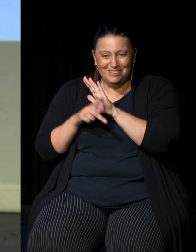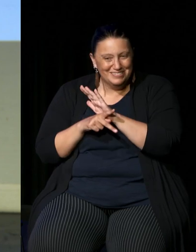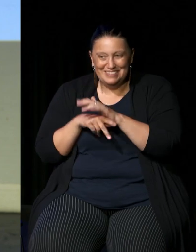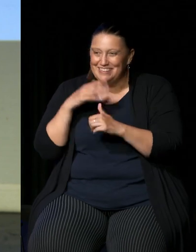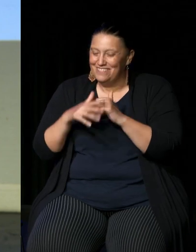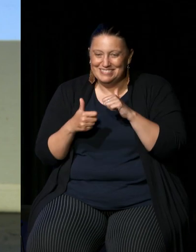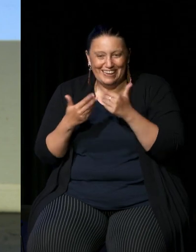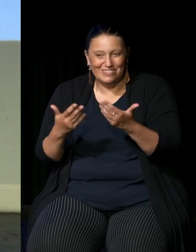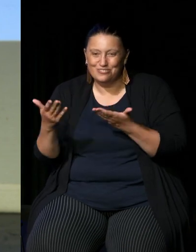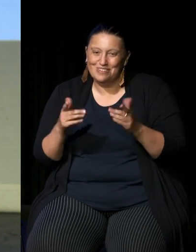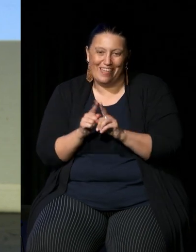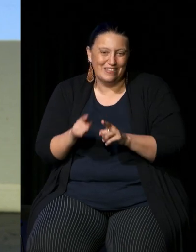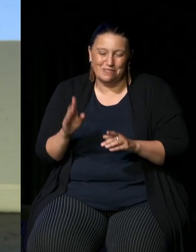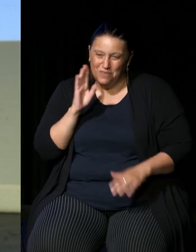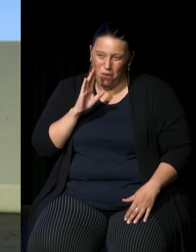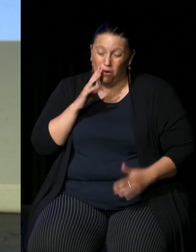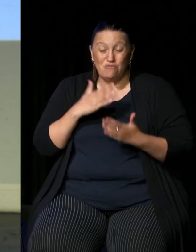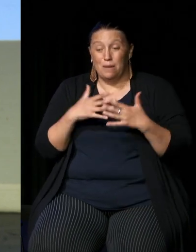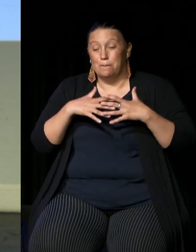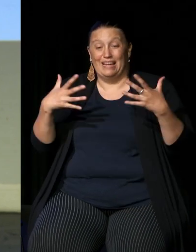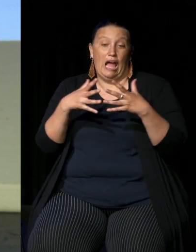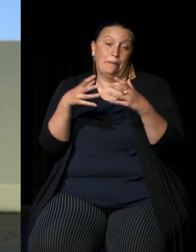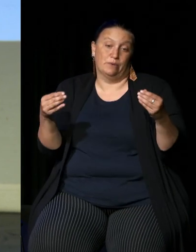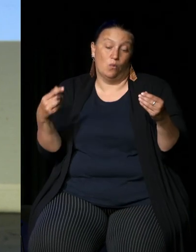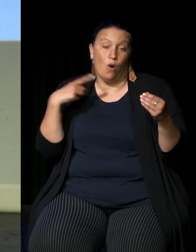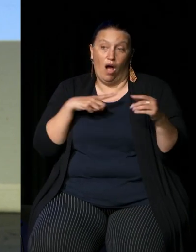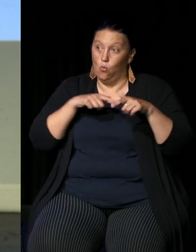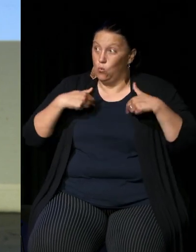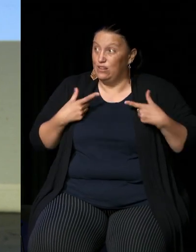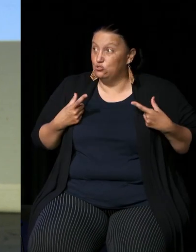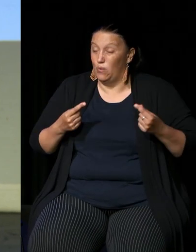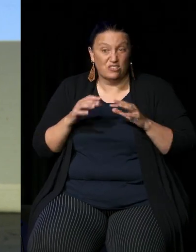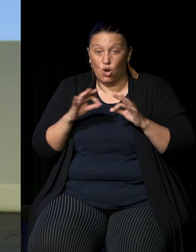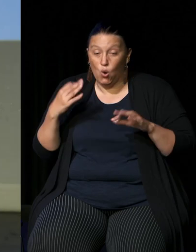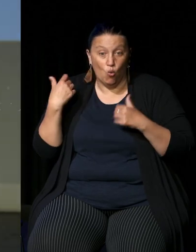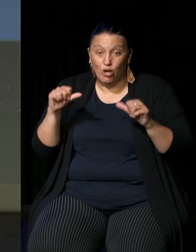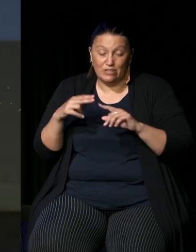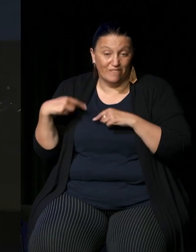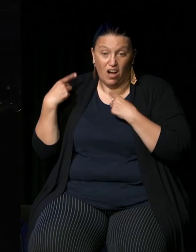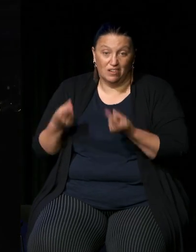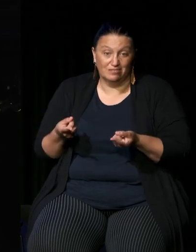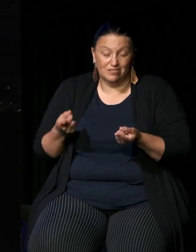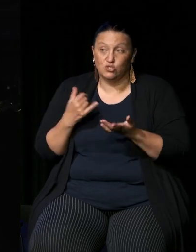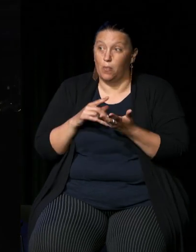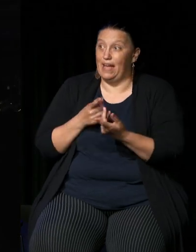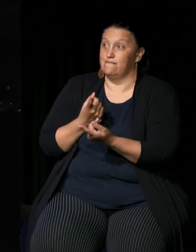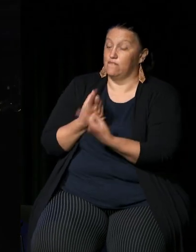and it's clearly a gap because what we're doing is not working so the advice we're getting is not the